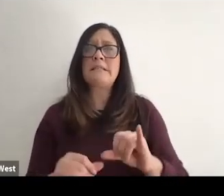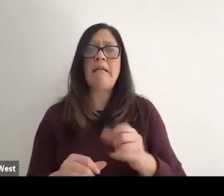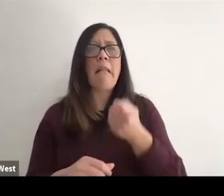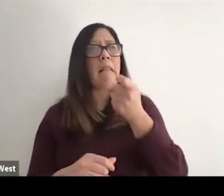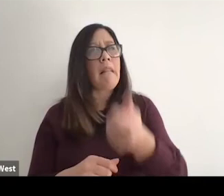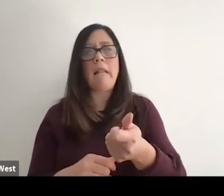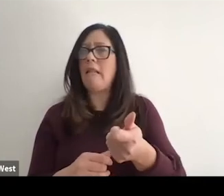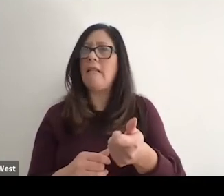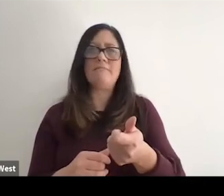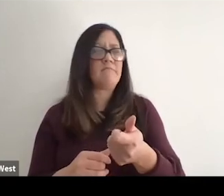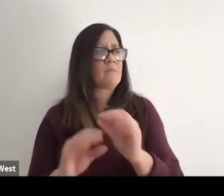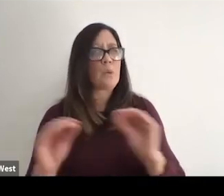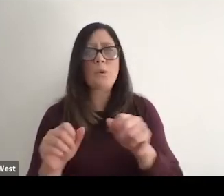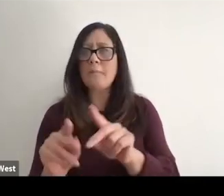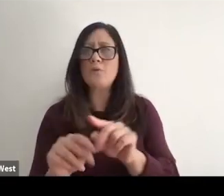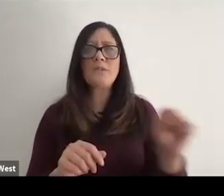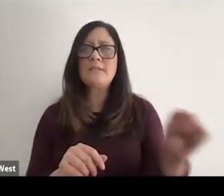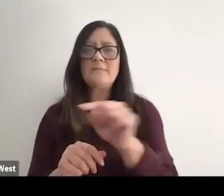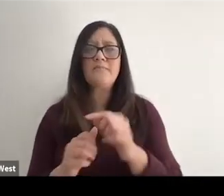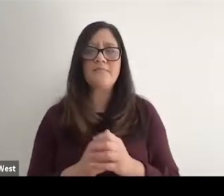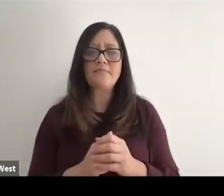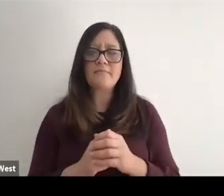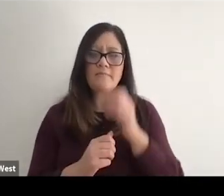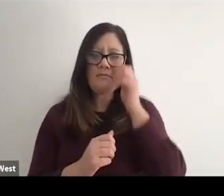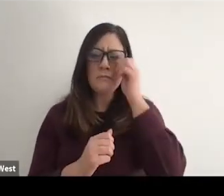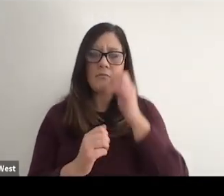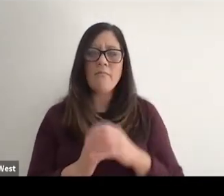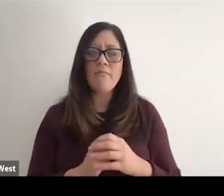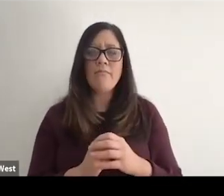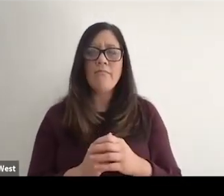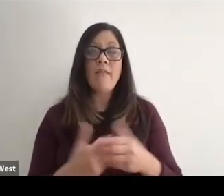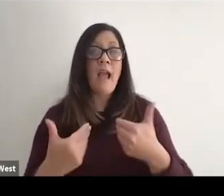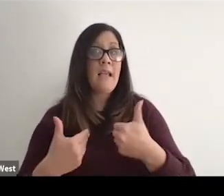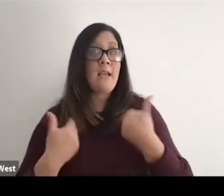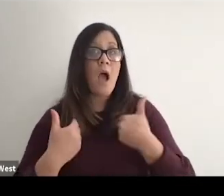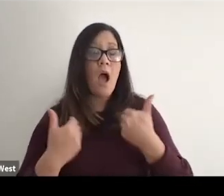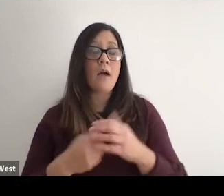but many of them most schools still are doing very little and that creates a context where young